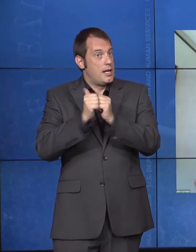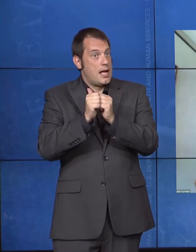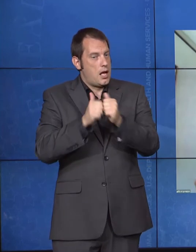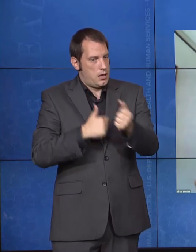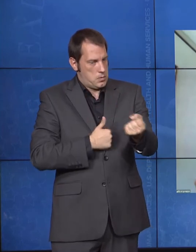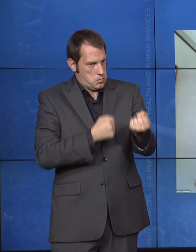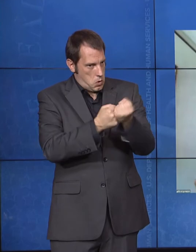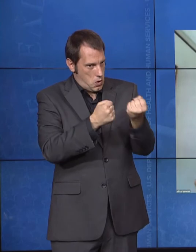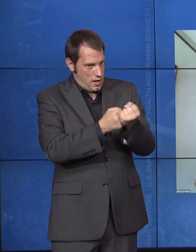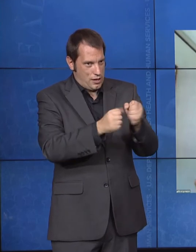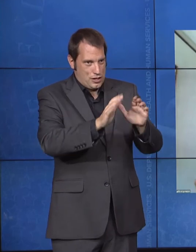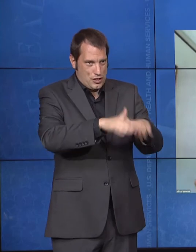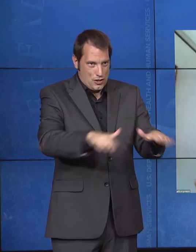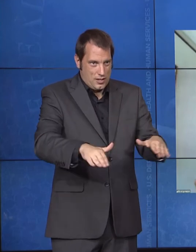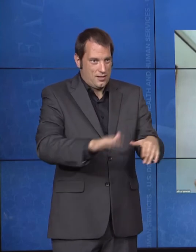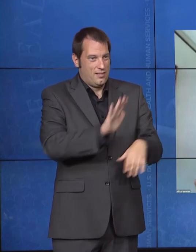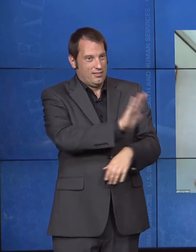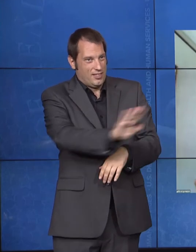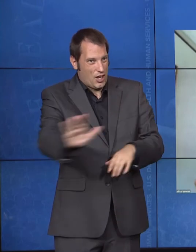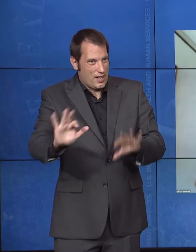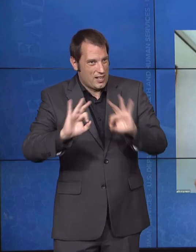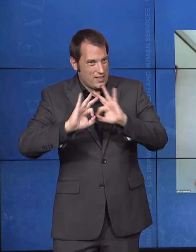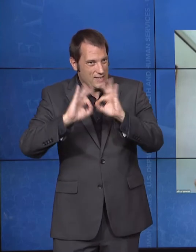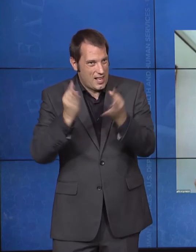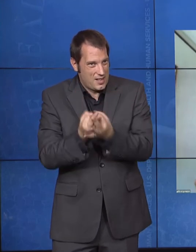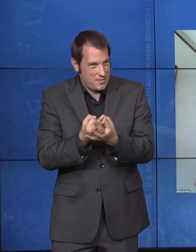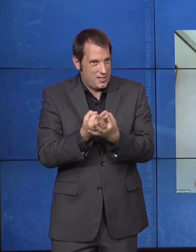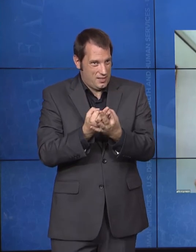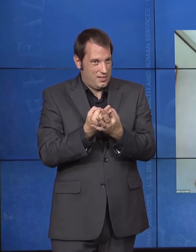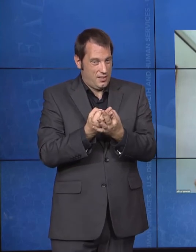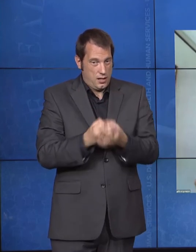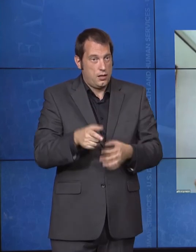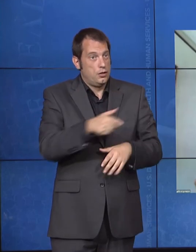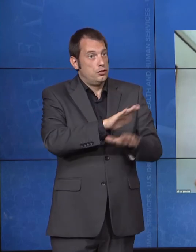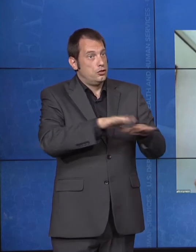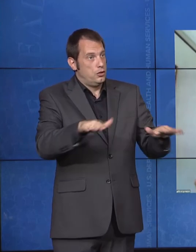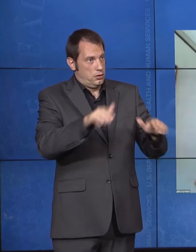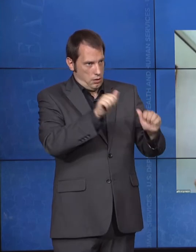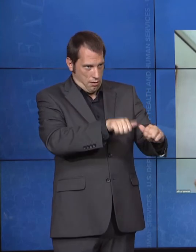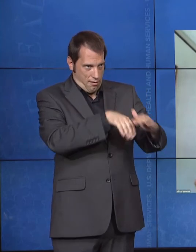that when those children go into K 12, the family is ready to advocate for their children,